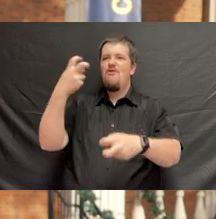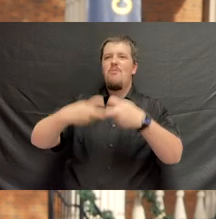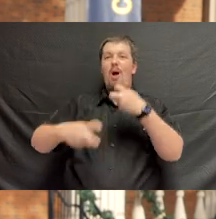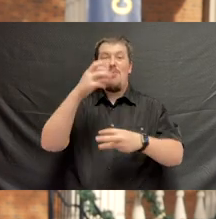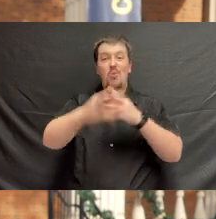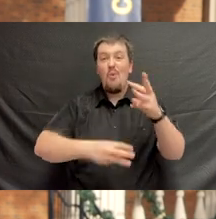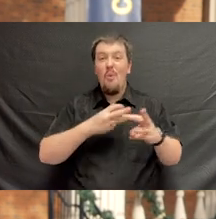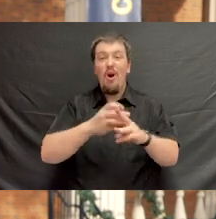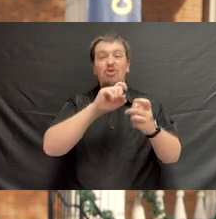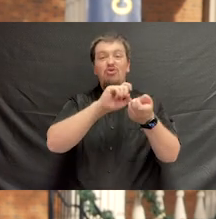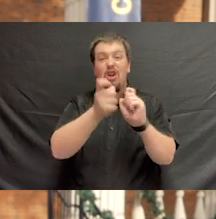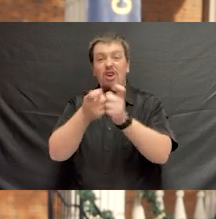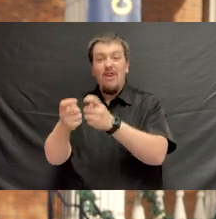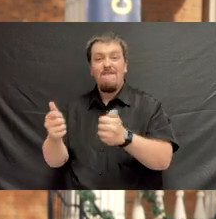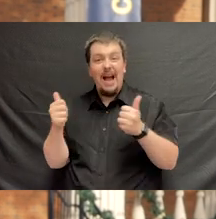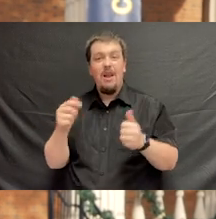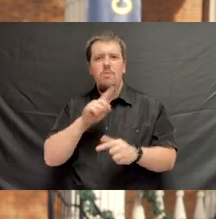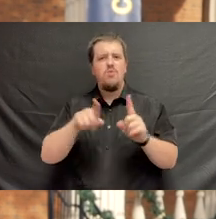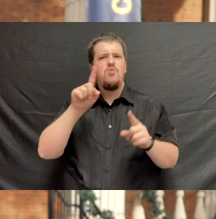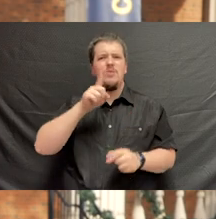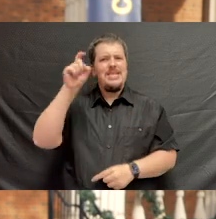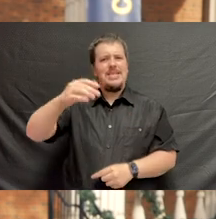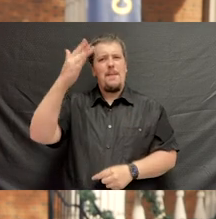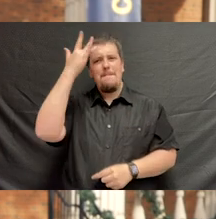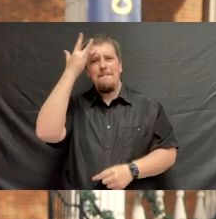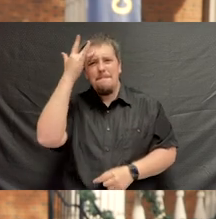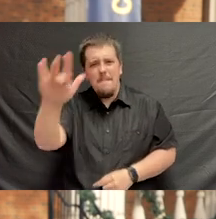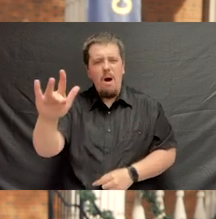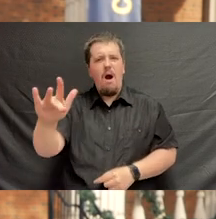of a rapidly changing world where we need smart, capable,